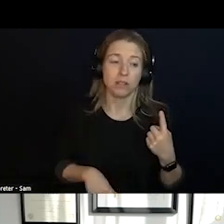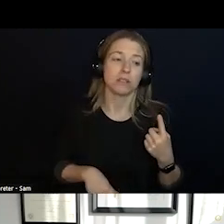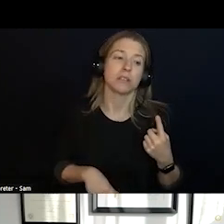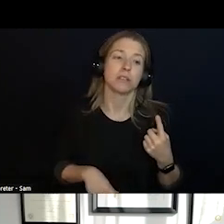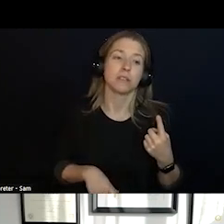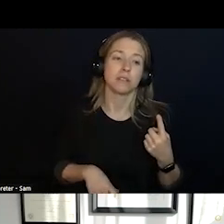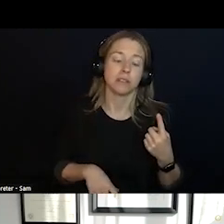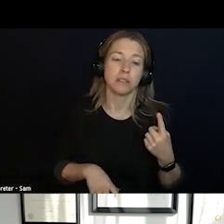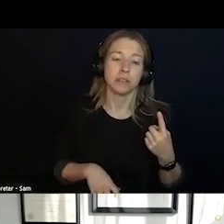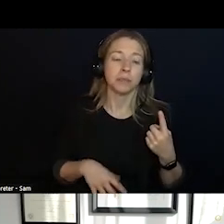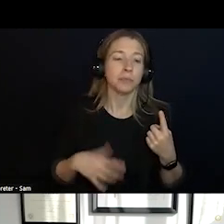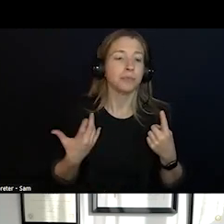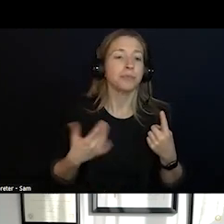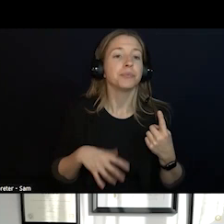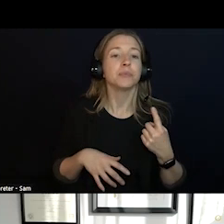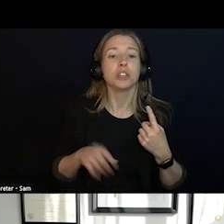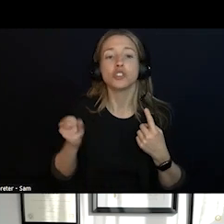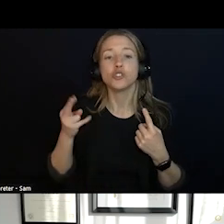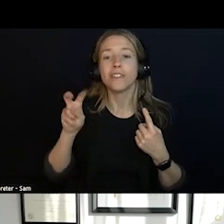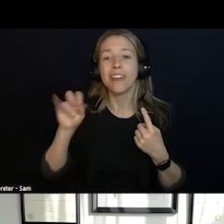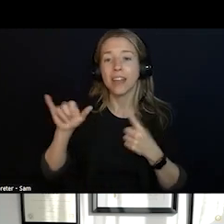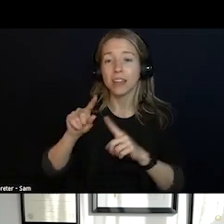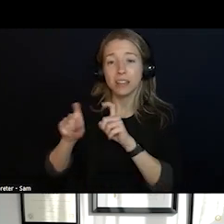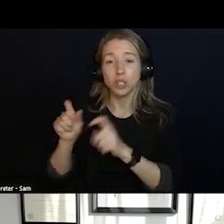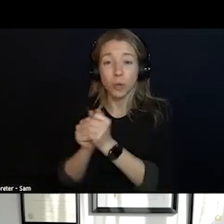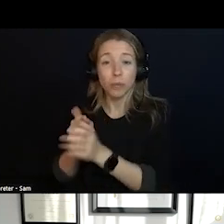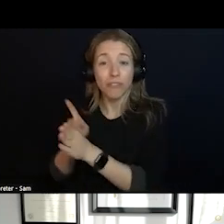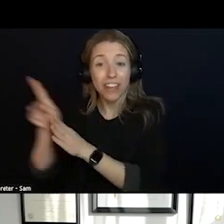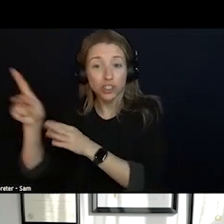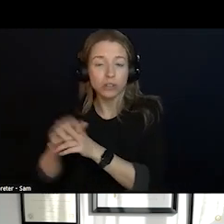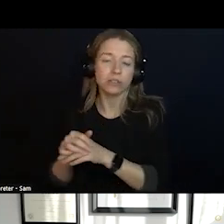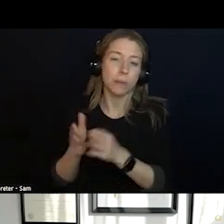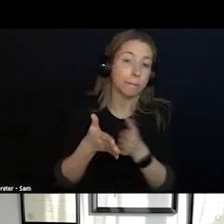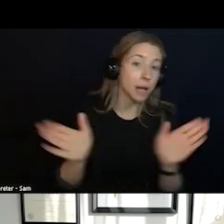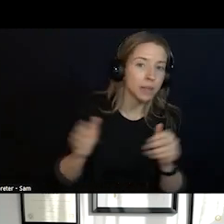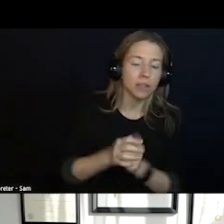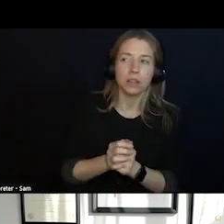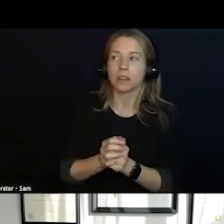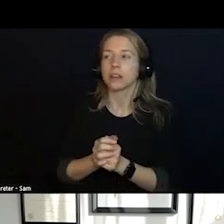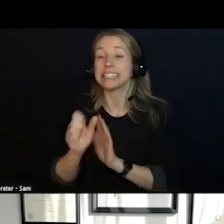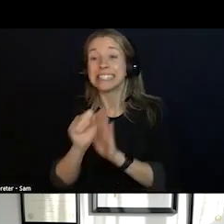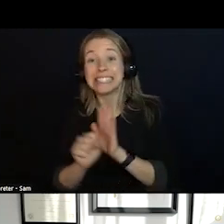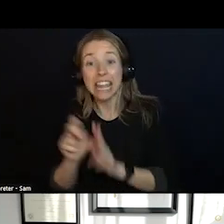PROFESSIONALS AND GOVERNMENT AGENCIES AND INTERFACED WITH STATE AND FEDERAL AND THEY REALLY DID A FAIRLY COMPREHENSIVE